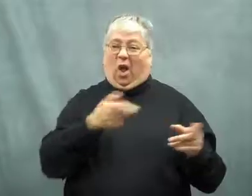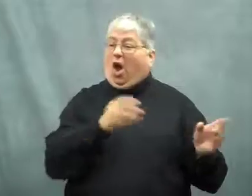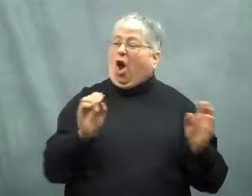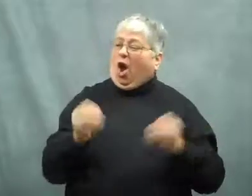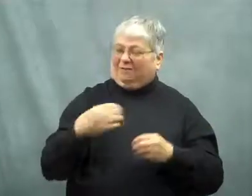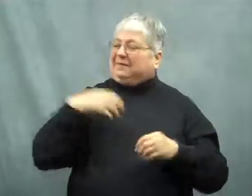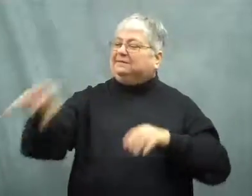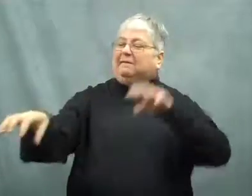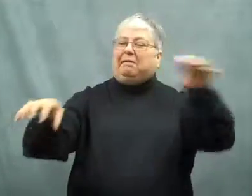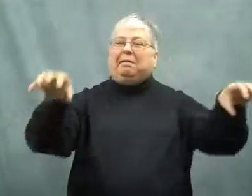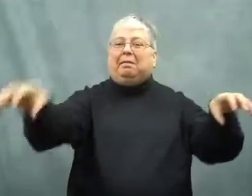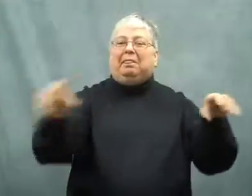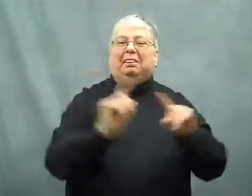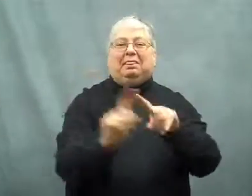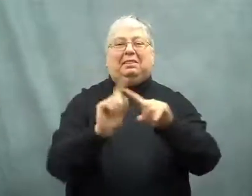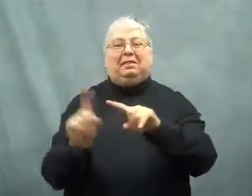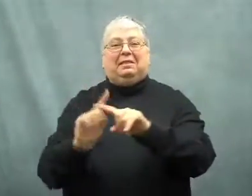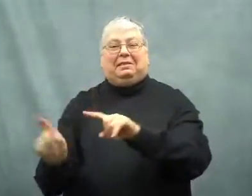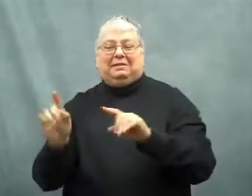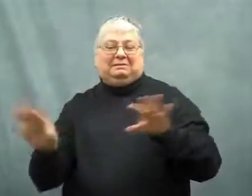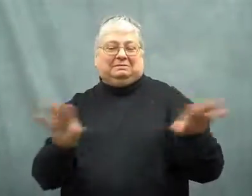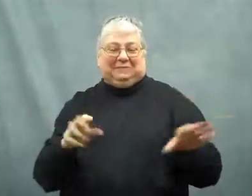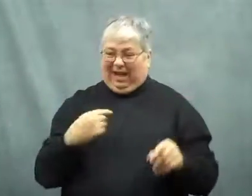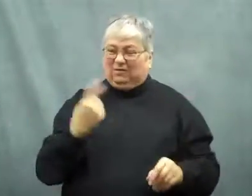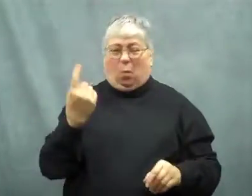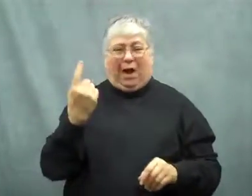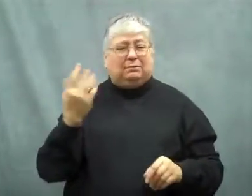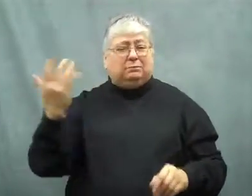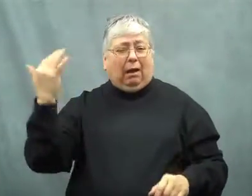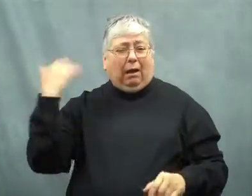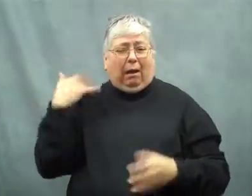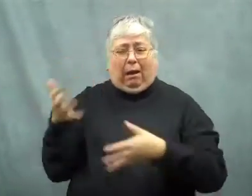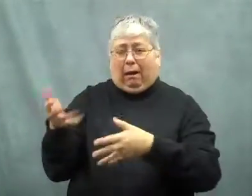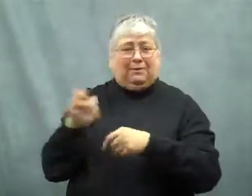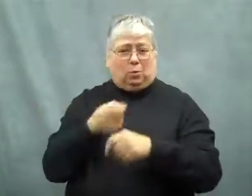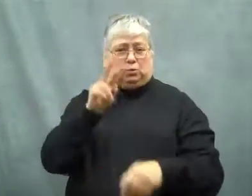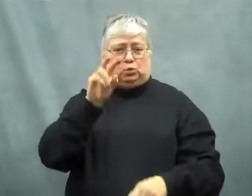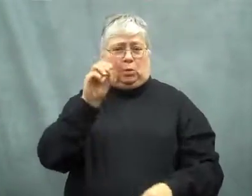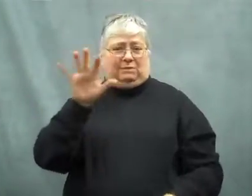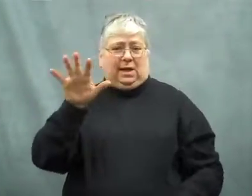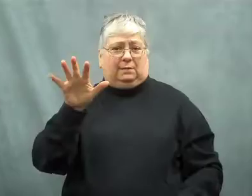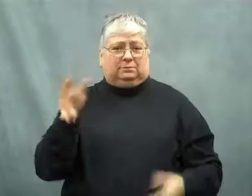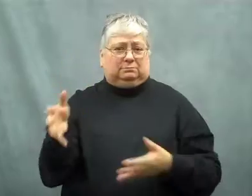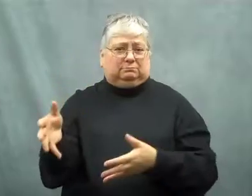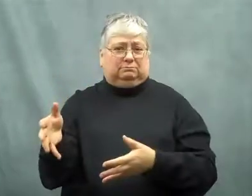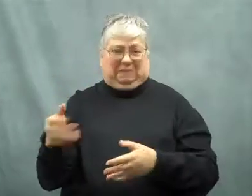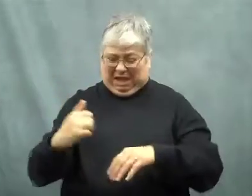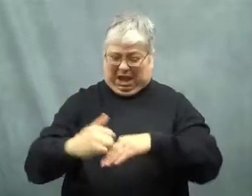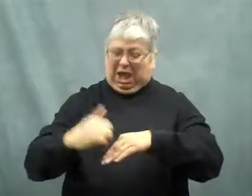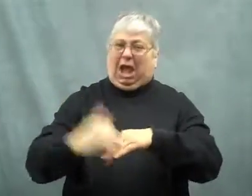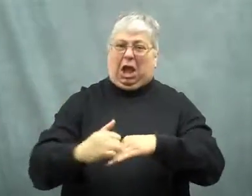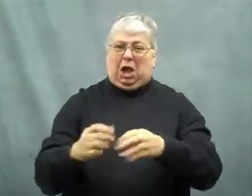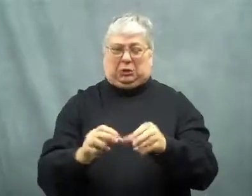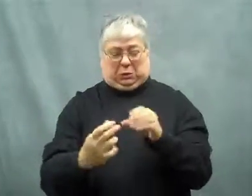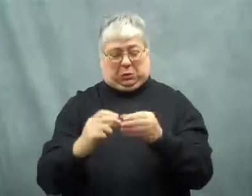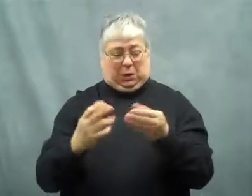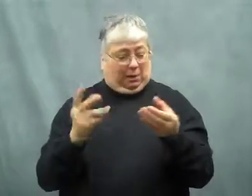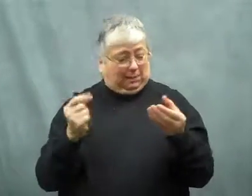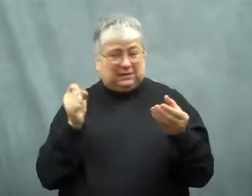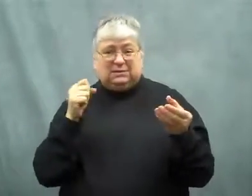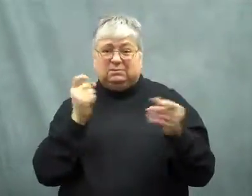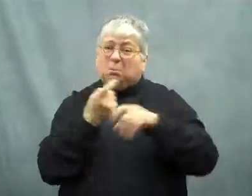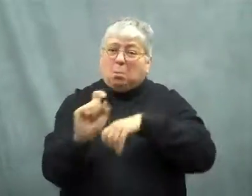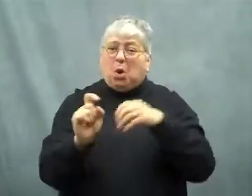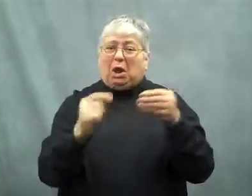He has several in his office of varying ages. One is from 2005.